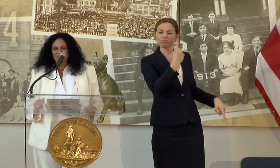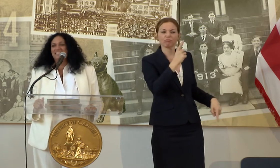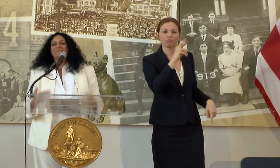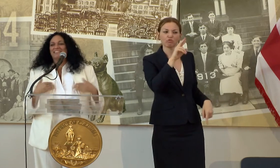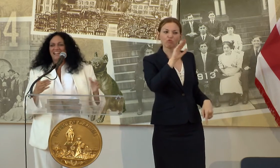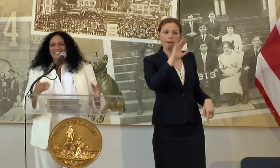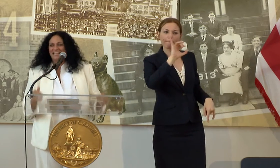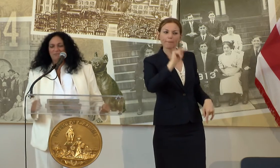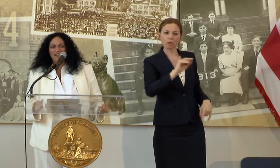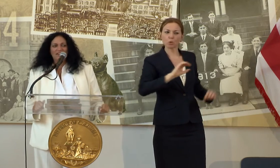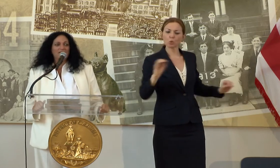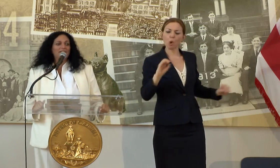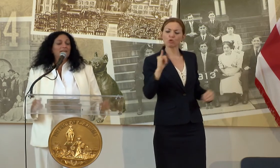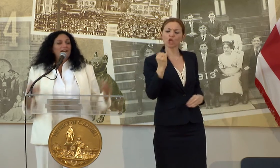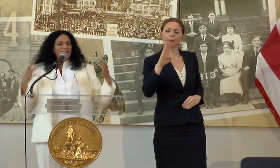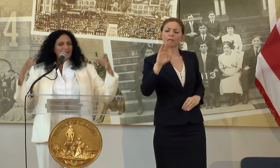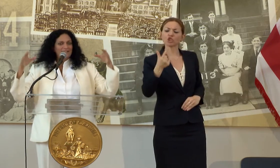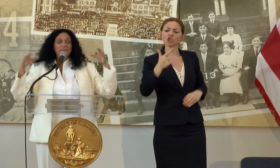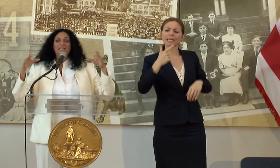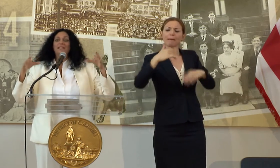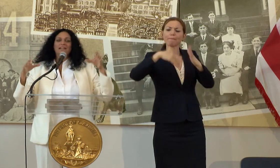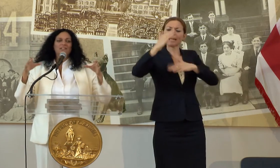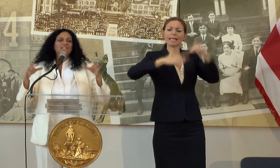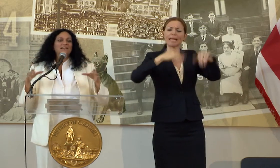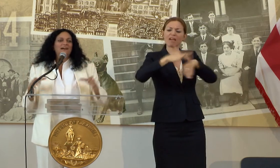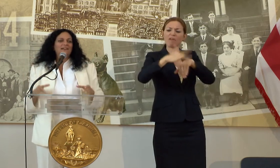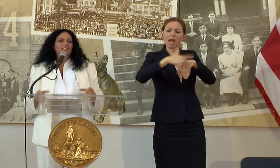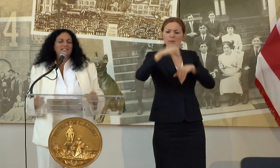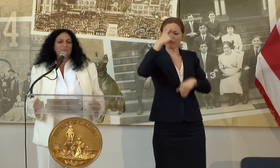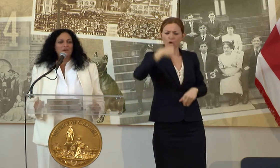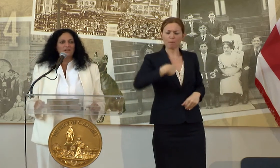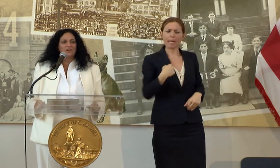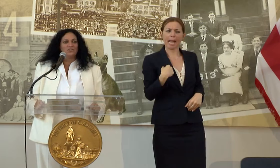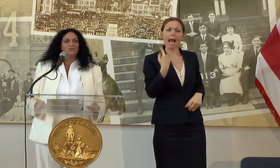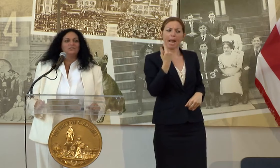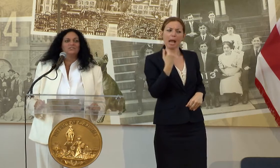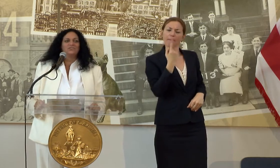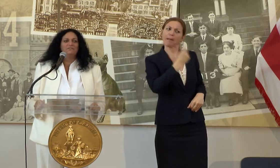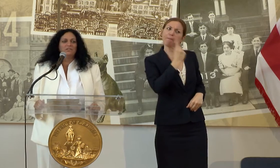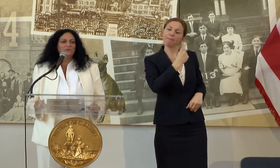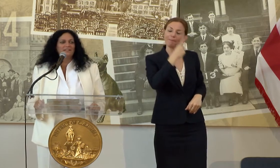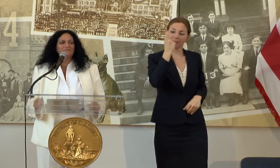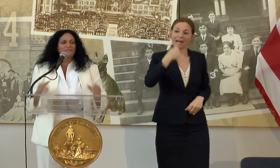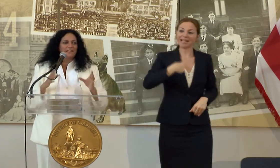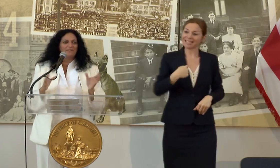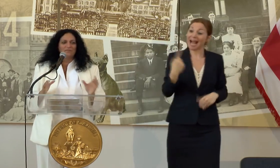IT WAS SOMETHING THAT I HAD SET MY HEART ON, SOMETHING THAT I HAD LOOKED UP ON GOOGLE STREETVIEW AND FELL IN LOVE WITH